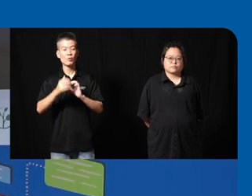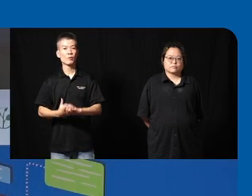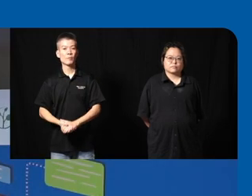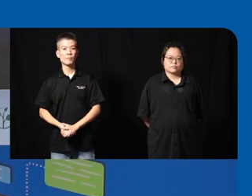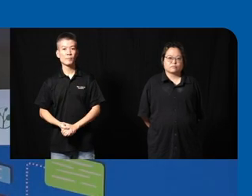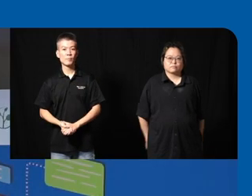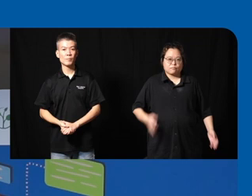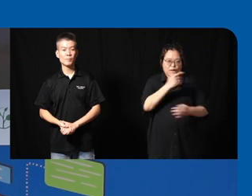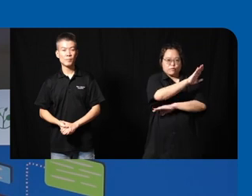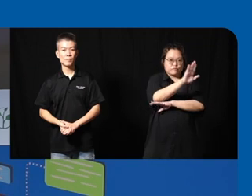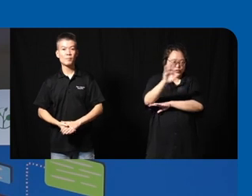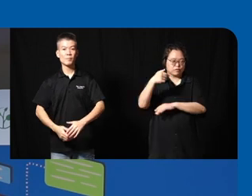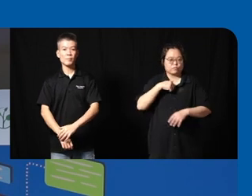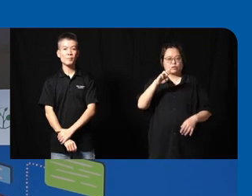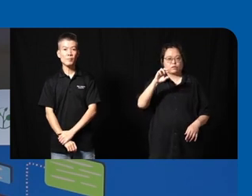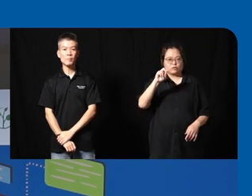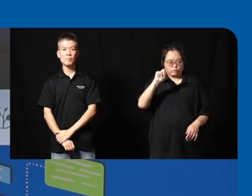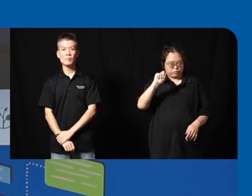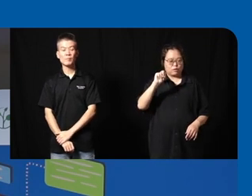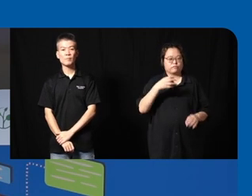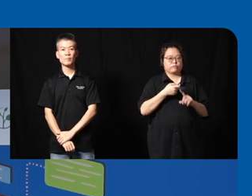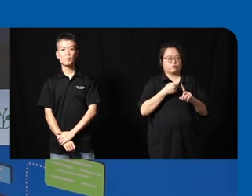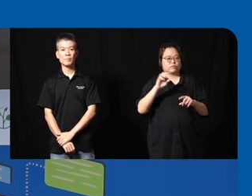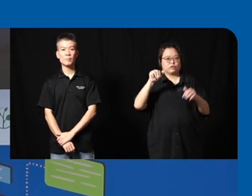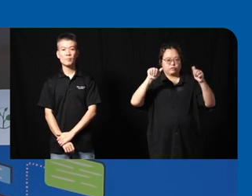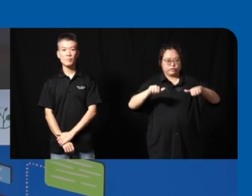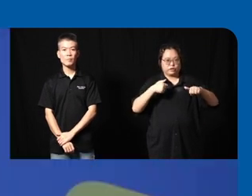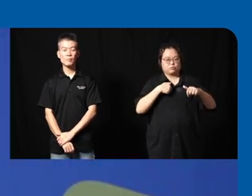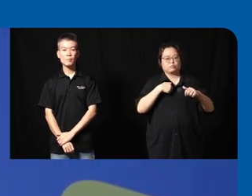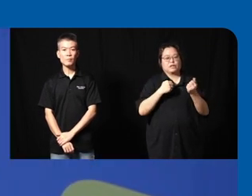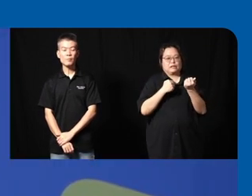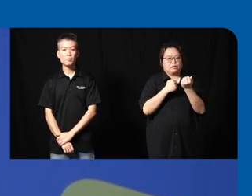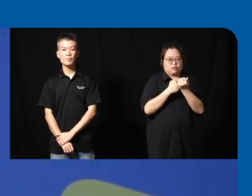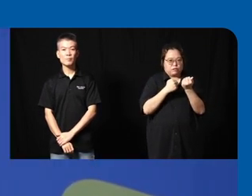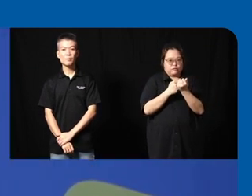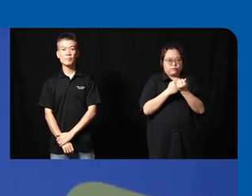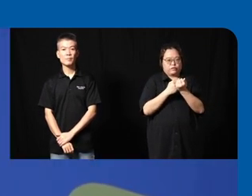good afternoon everyone I'm Ron from SG enable I'm the assistant chief executive in SG enable